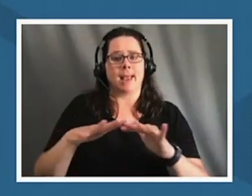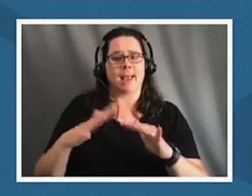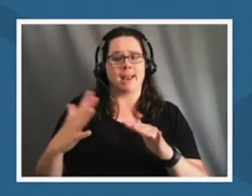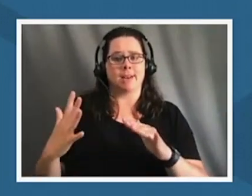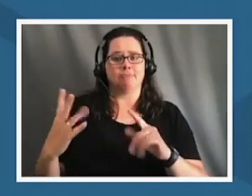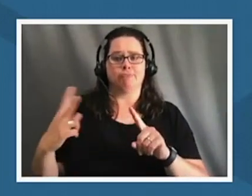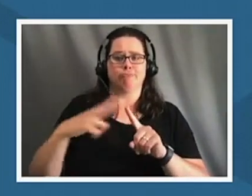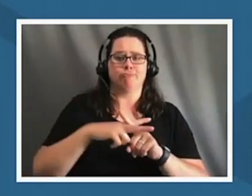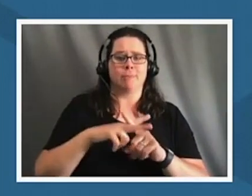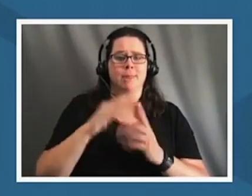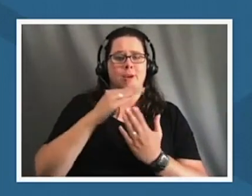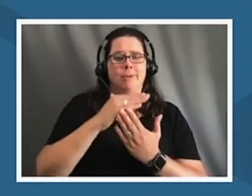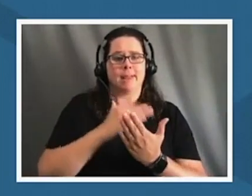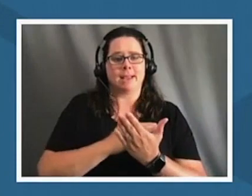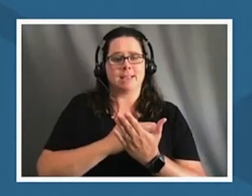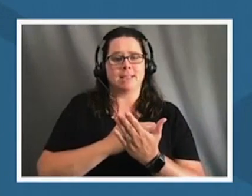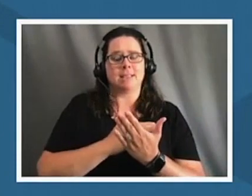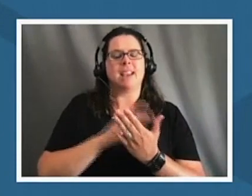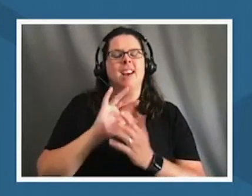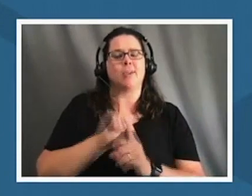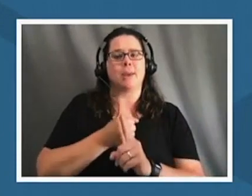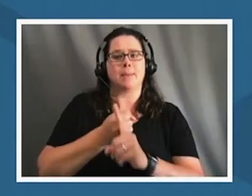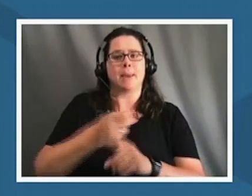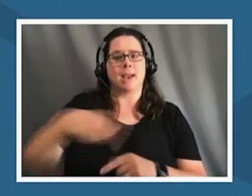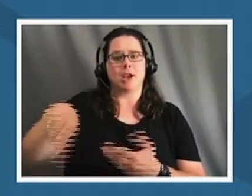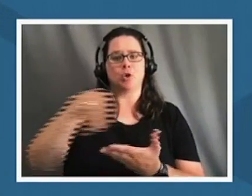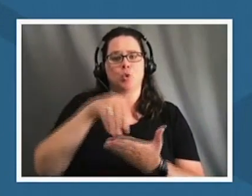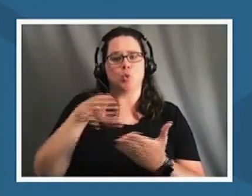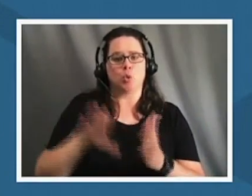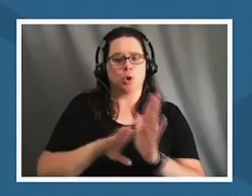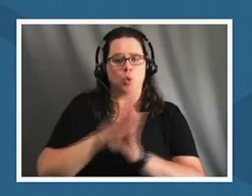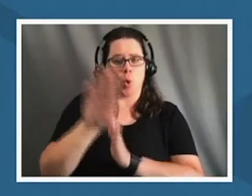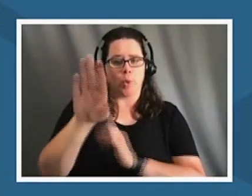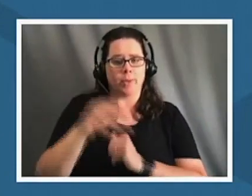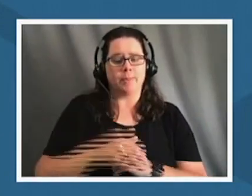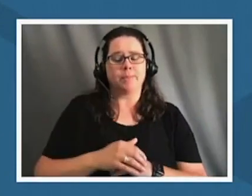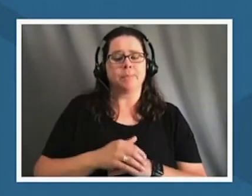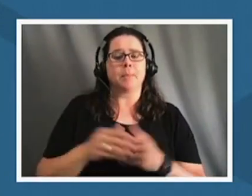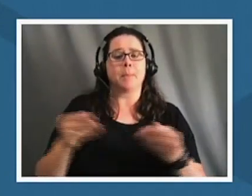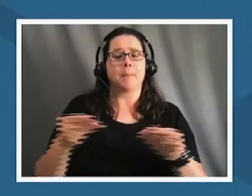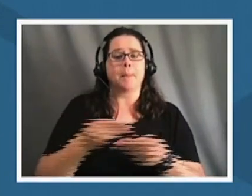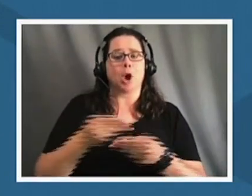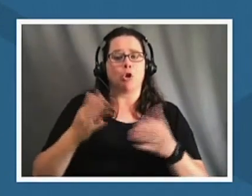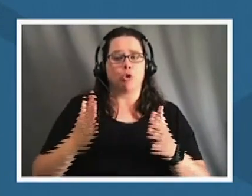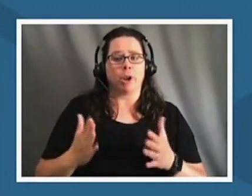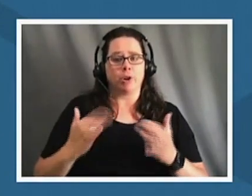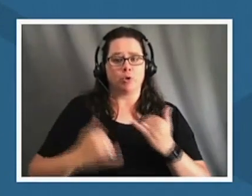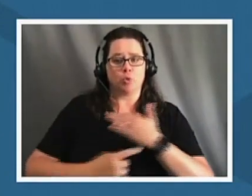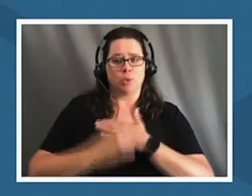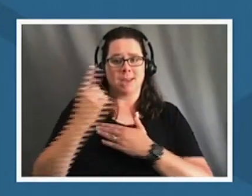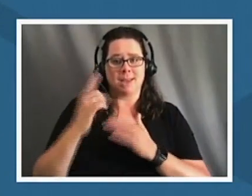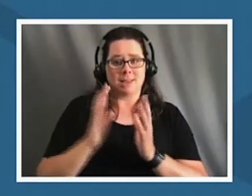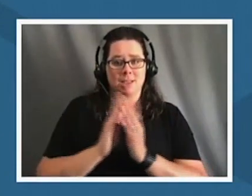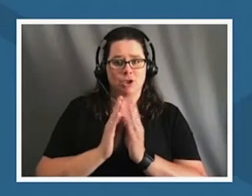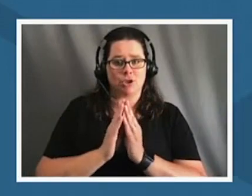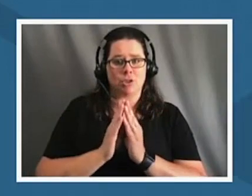this impacts student growth our moderator for